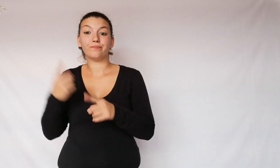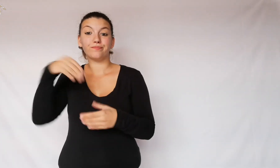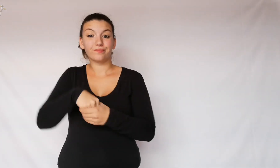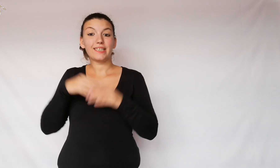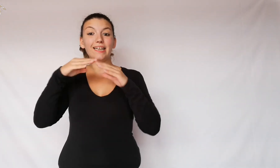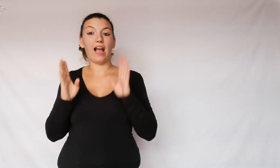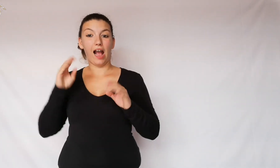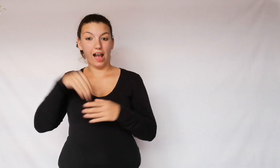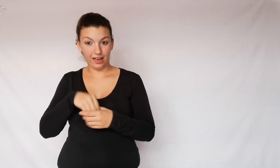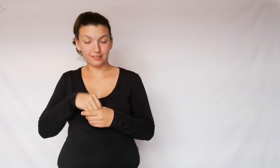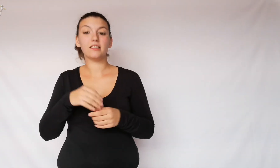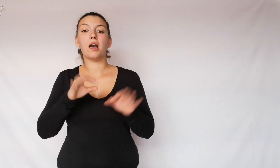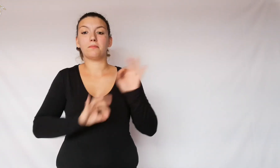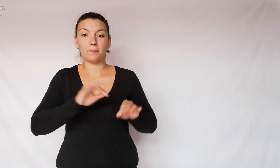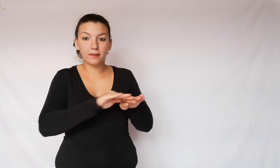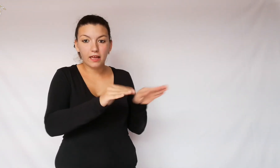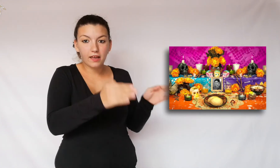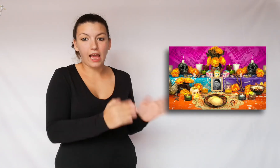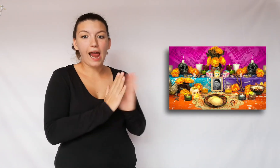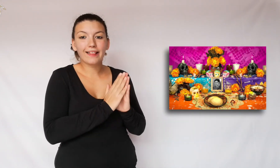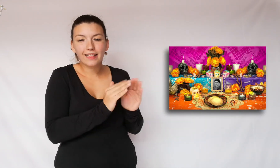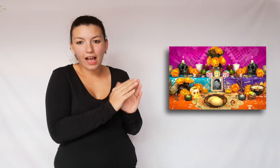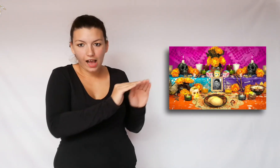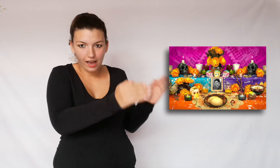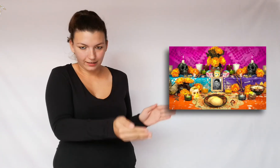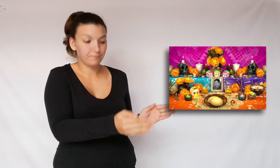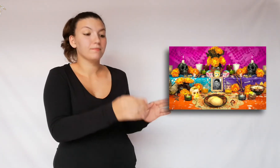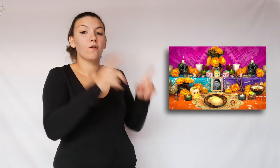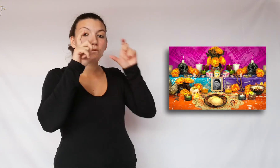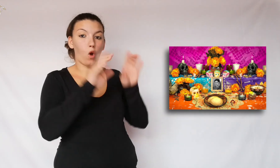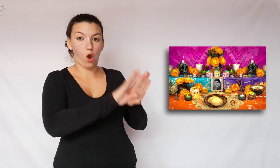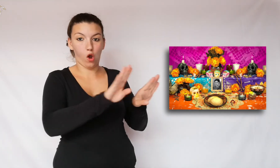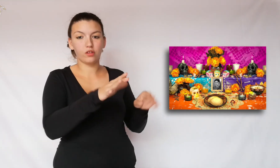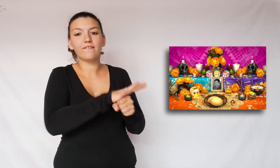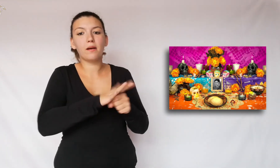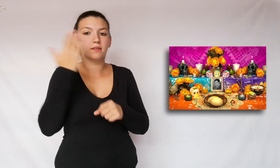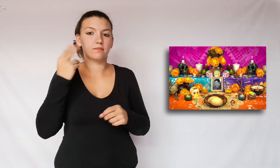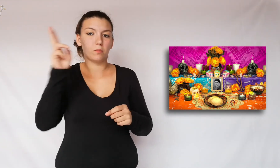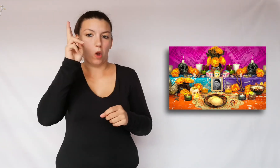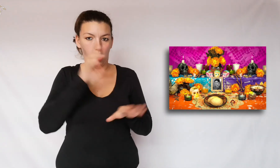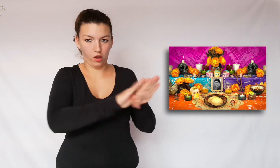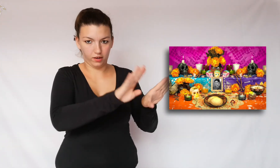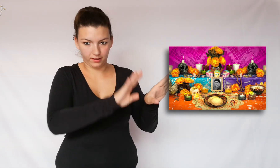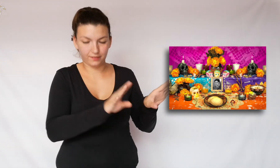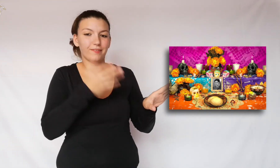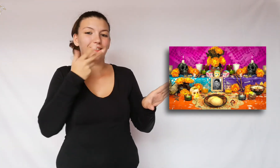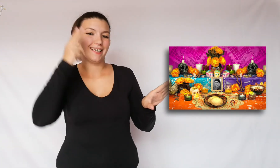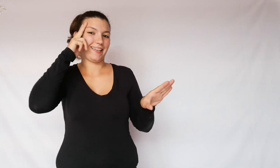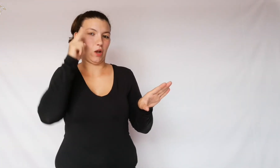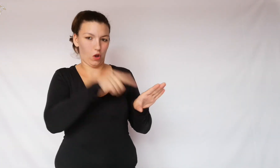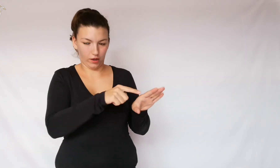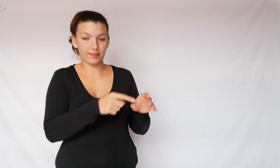In the houses a small altar is prepared with photos of the deceased loved ones to remember them,